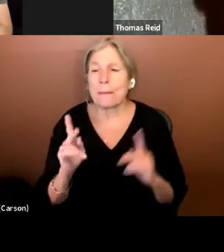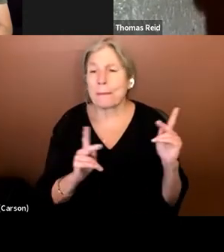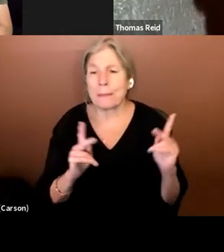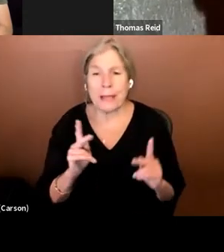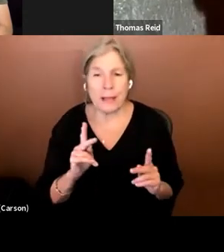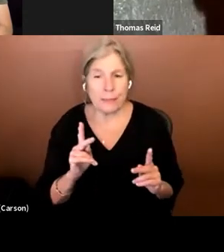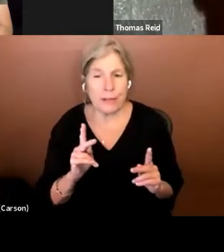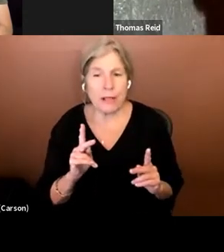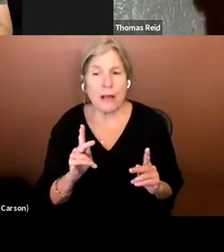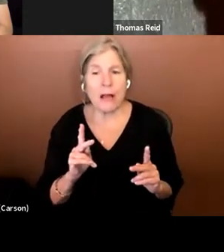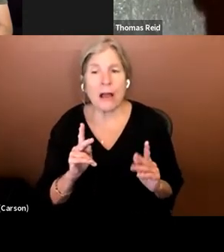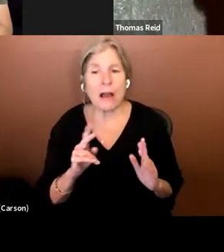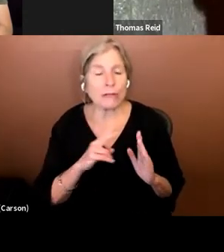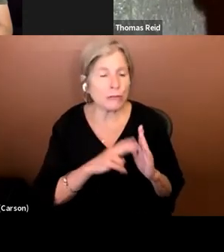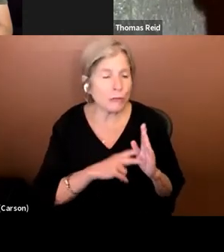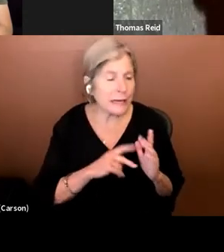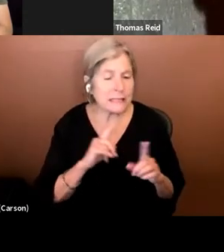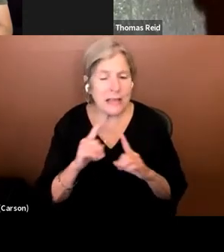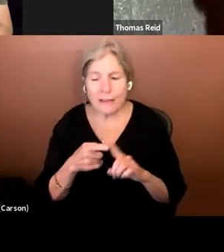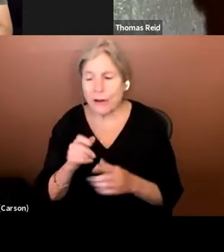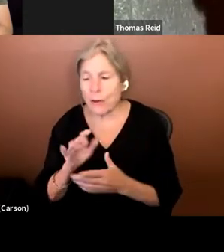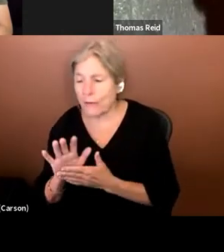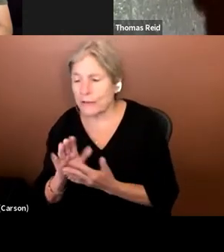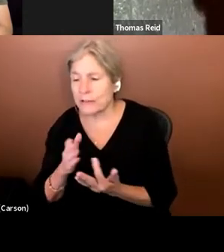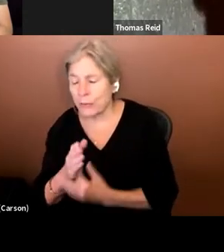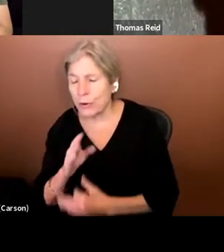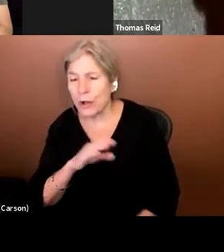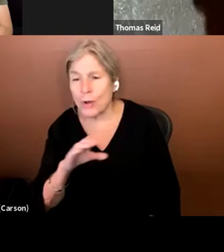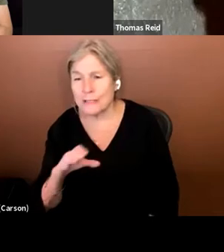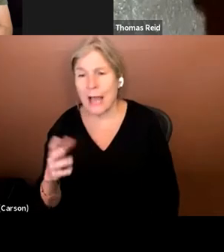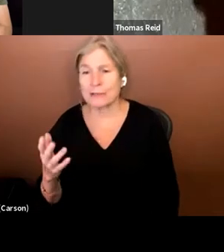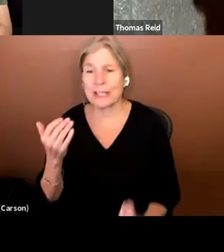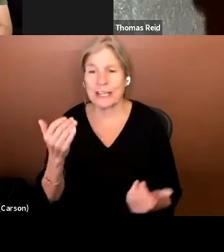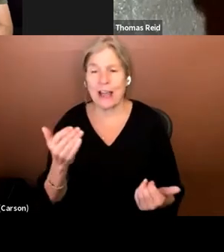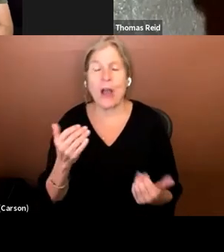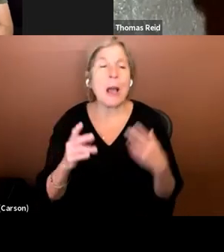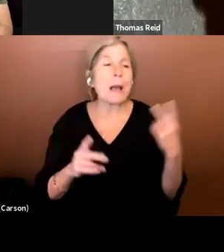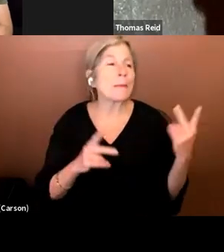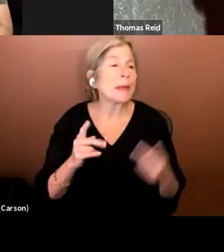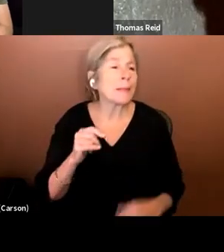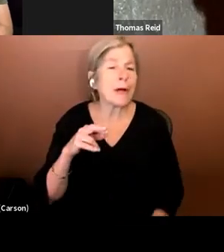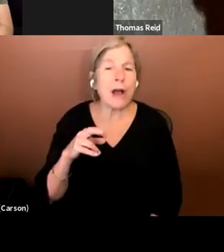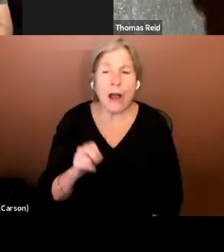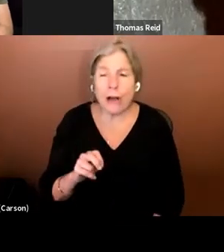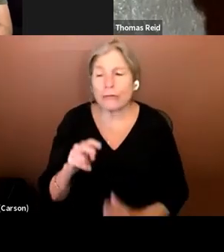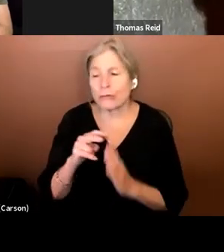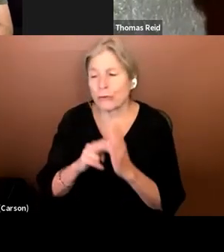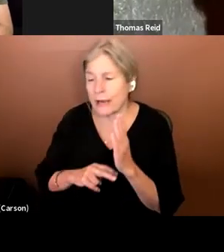reading dialogue from movies through closed captions now. People are reading triplets of